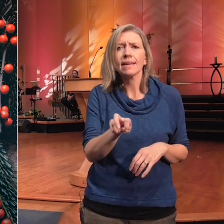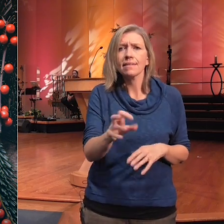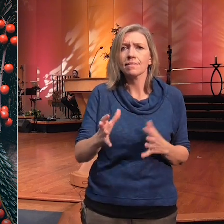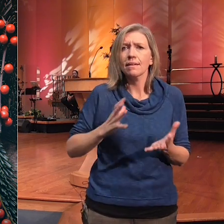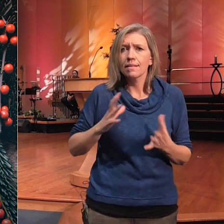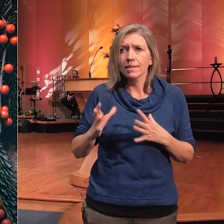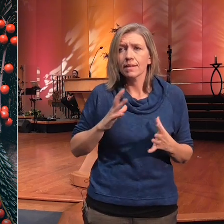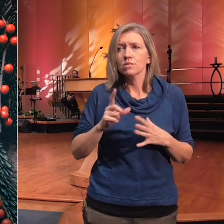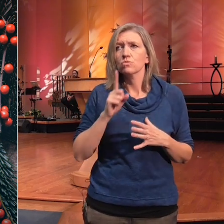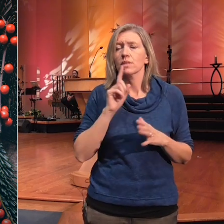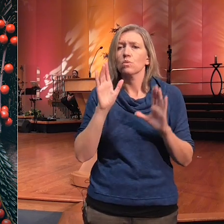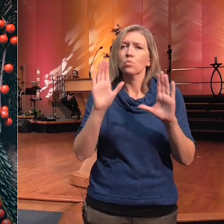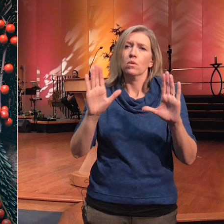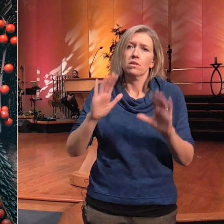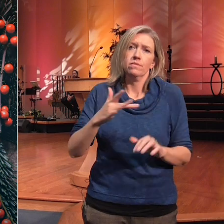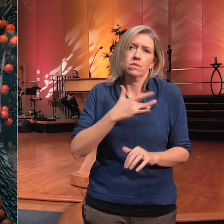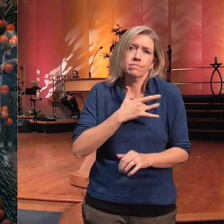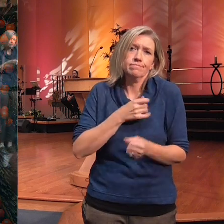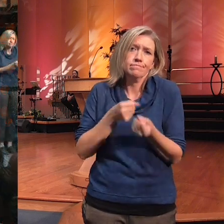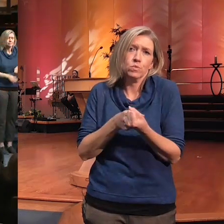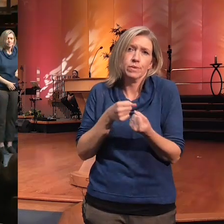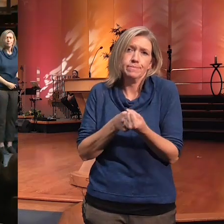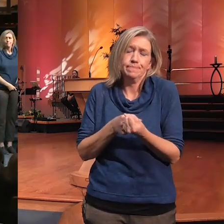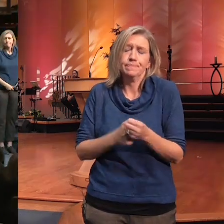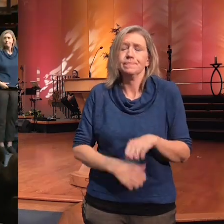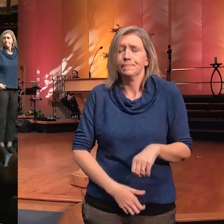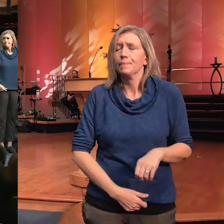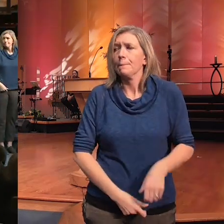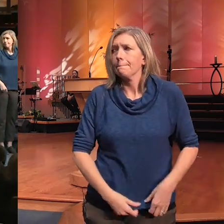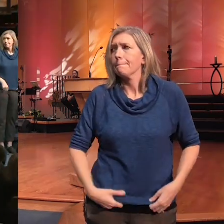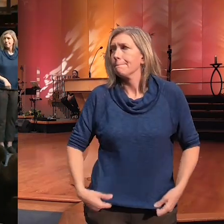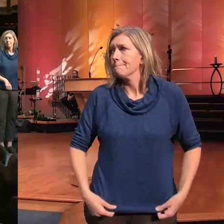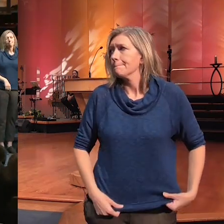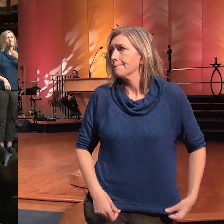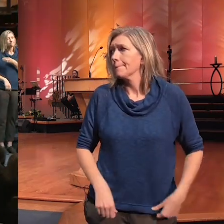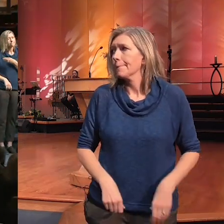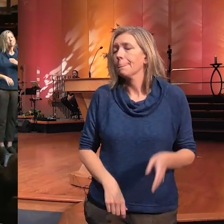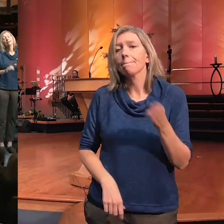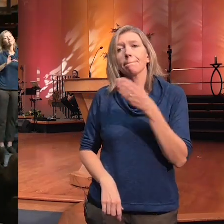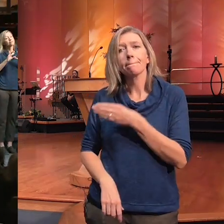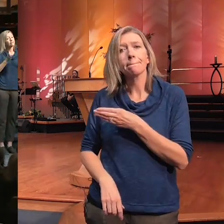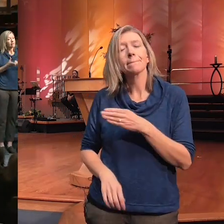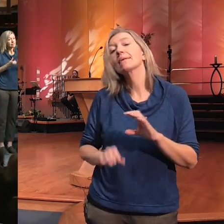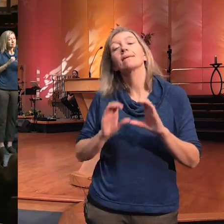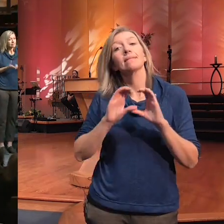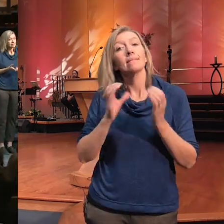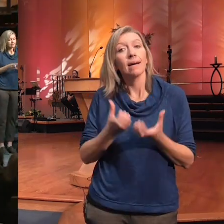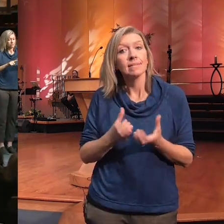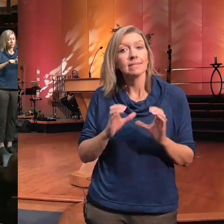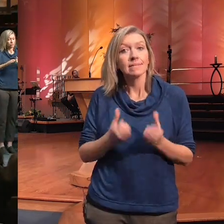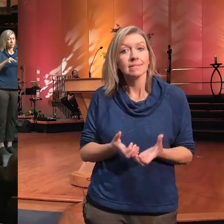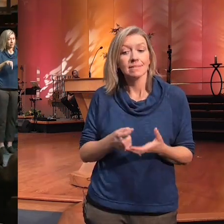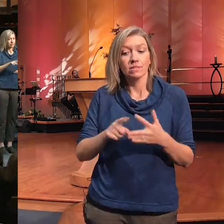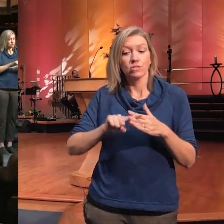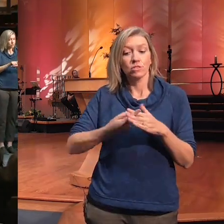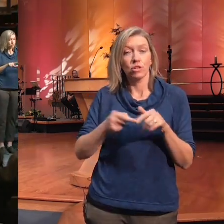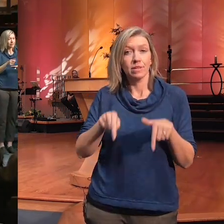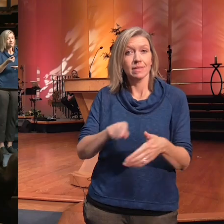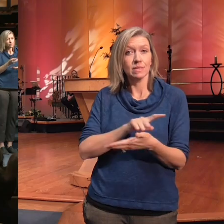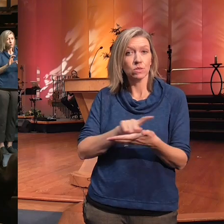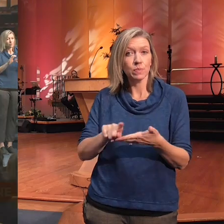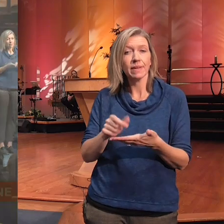piece and our classes start this week we have a couple of classes Reverend Josh has one starting